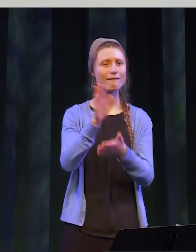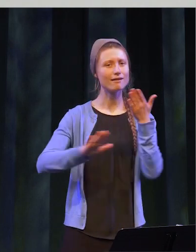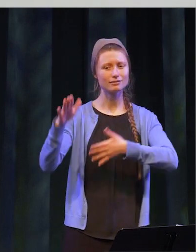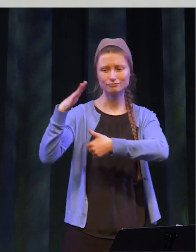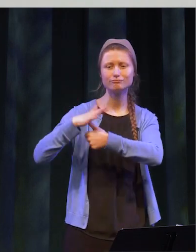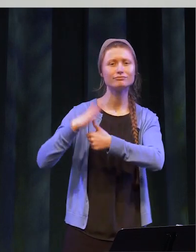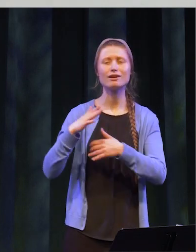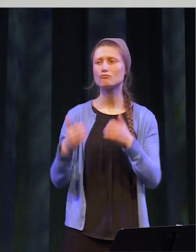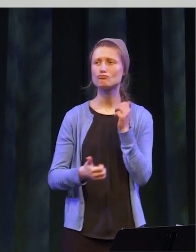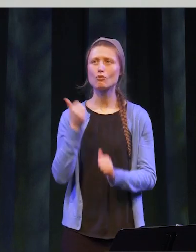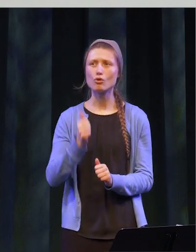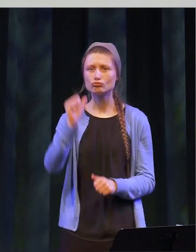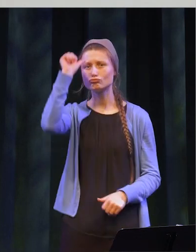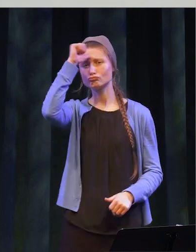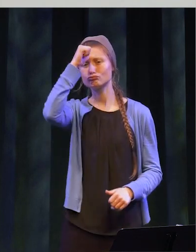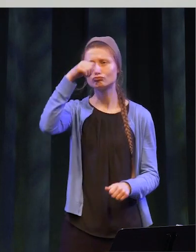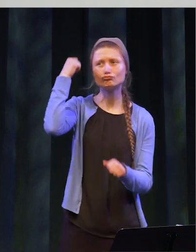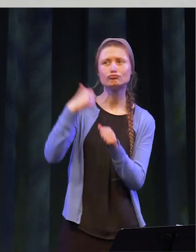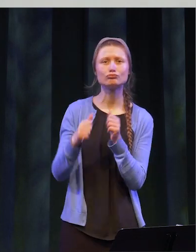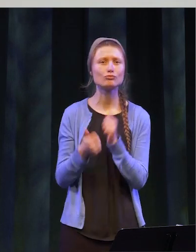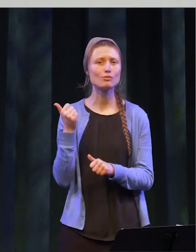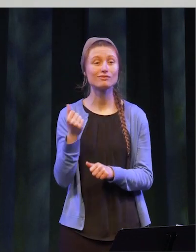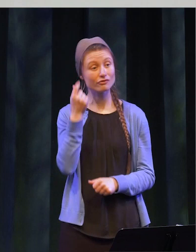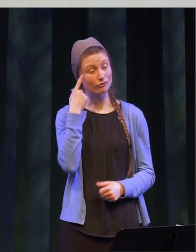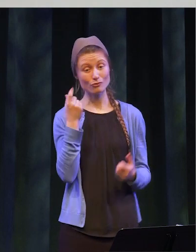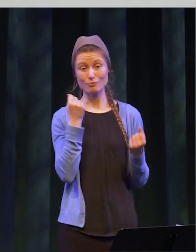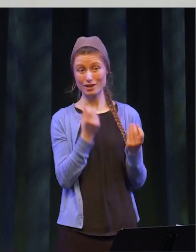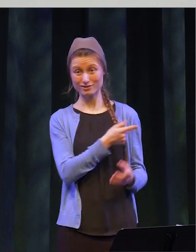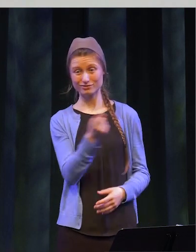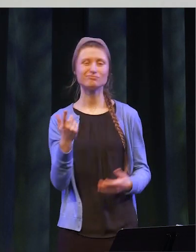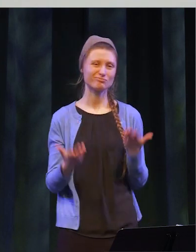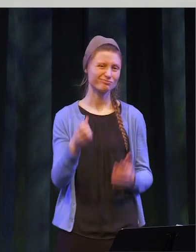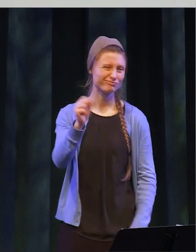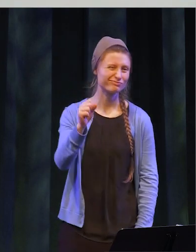will be the most memorable, and for many of you, it probably has been. But certainly not